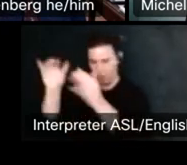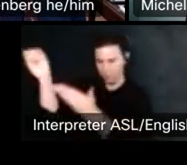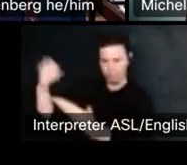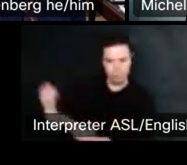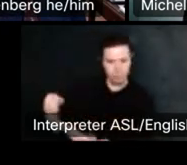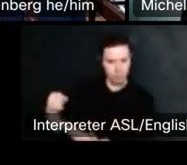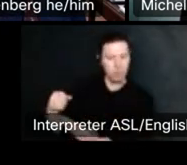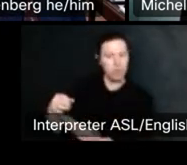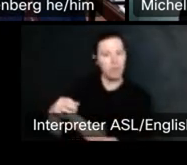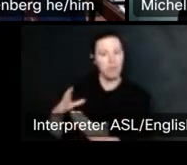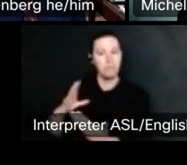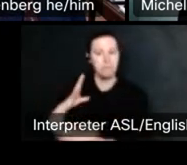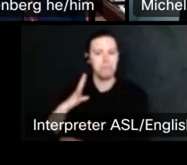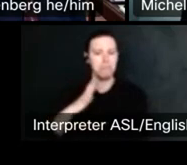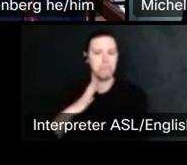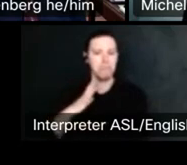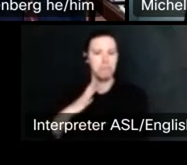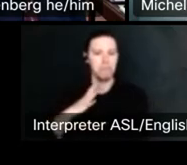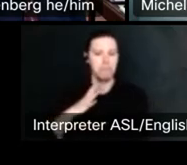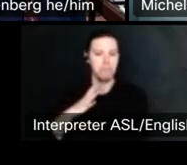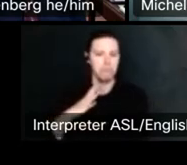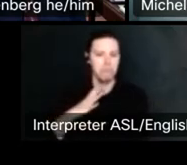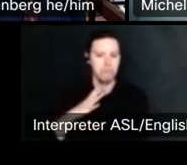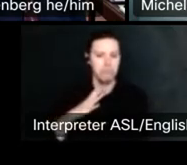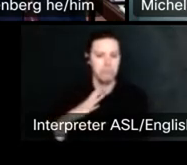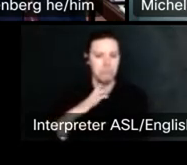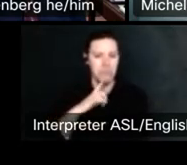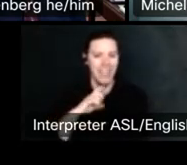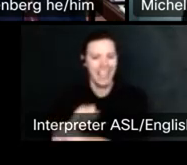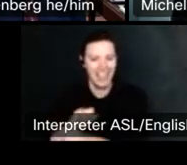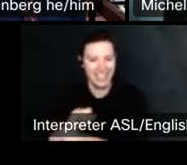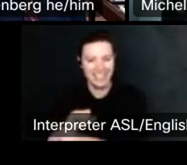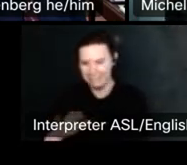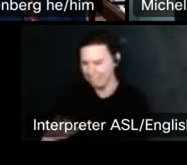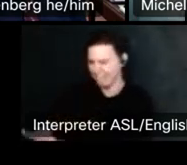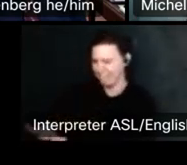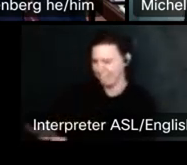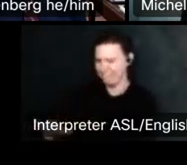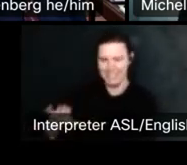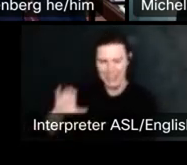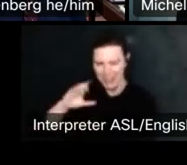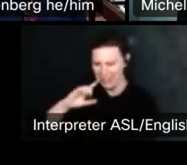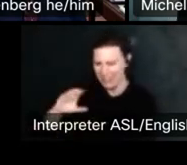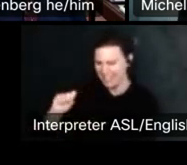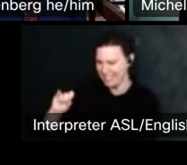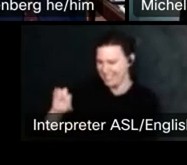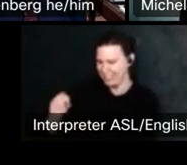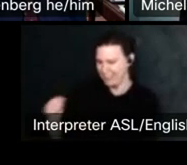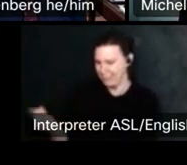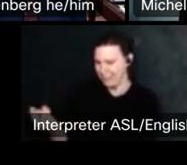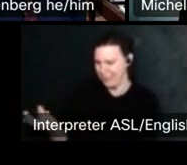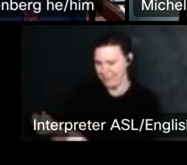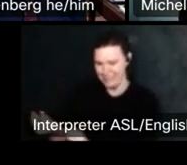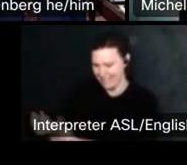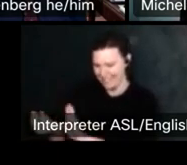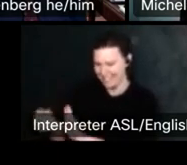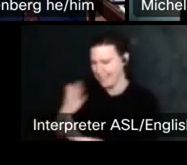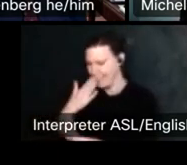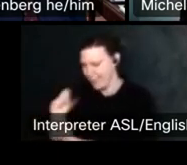Okay, sorry about this on the web. My Siri. Okay. Um, so if you if let's say.